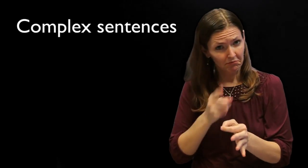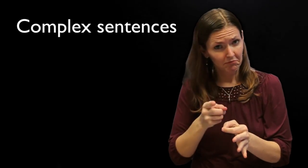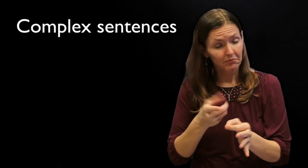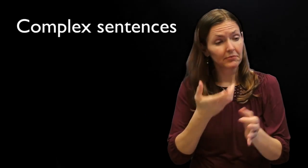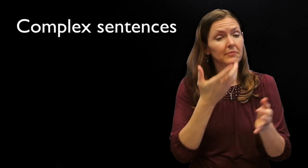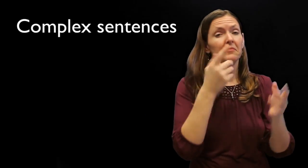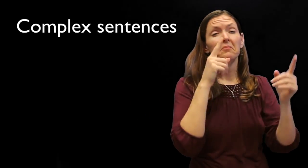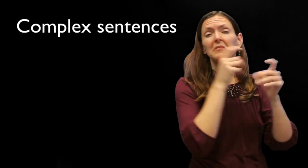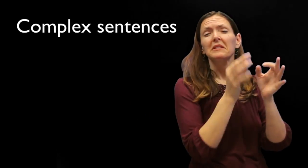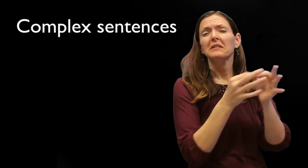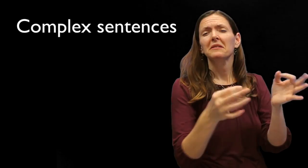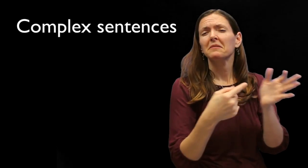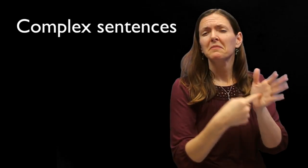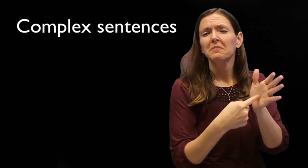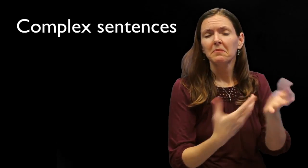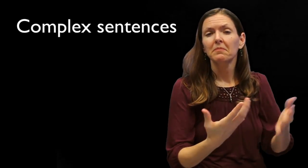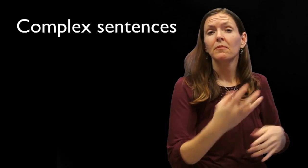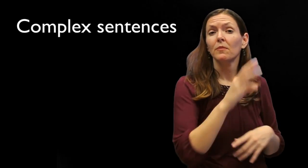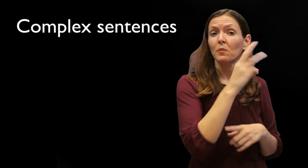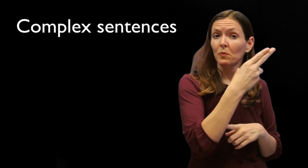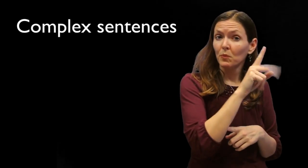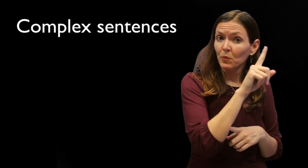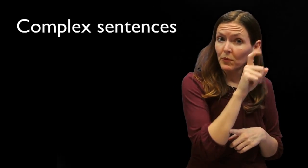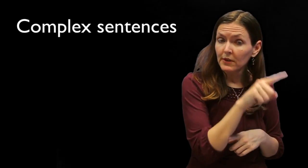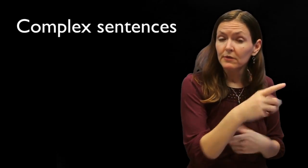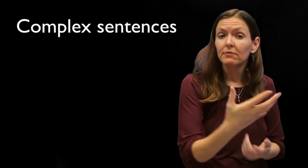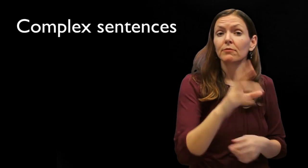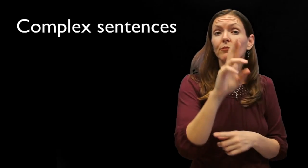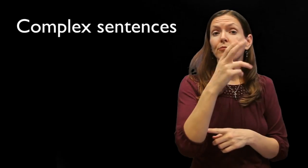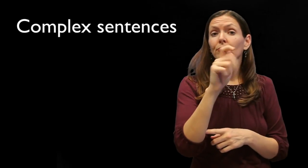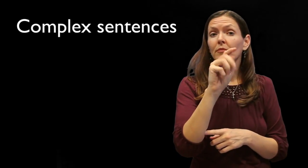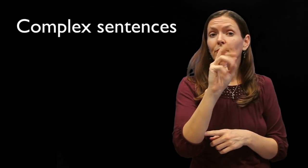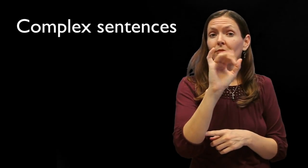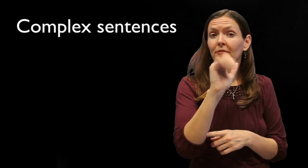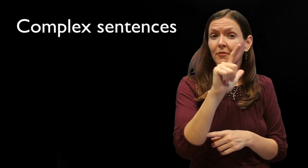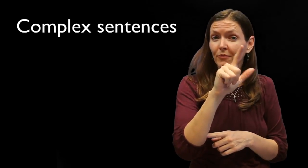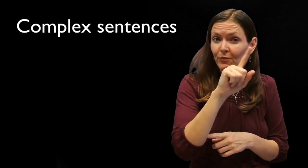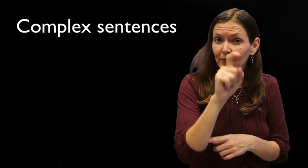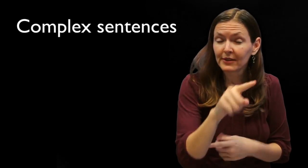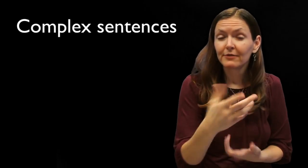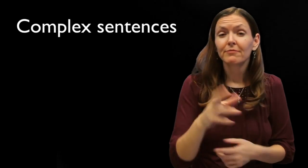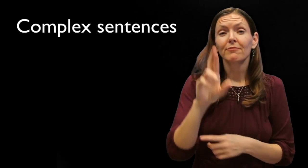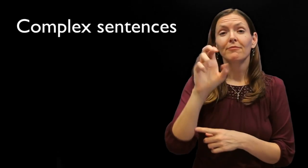Is that true? Here are some examples of complex sentences: Wh-questions, rhetorical questions, relative